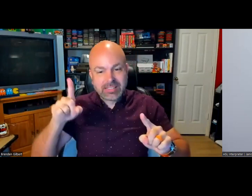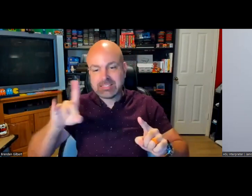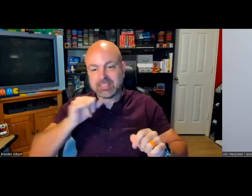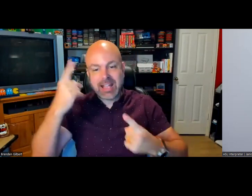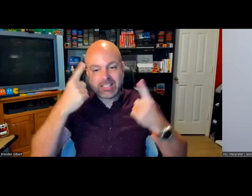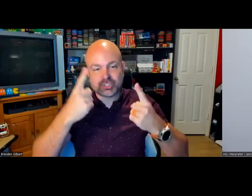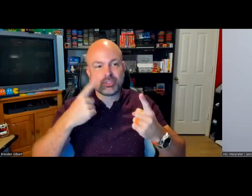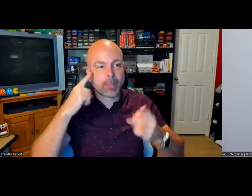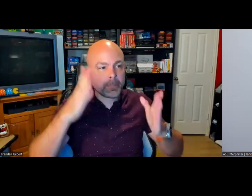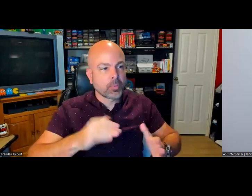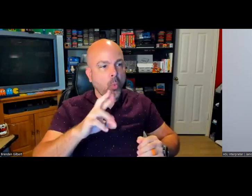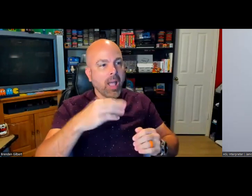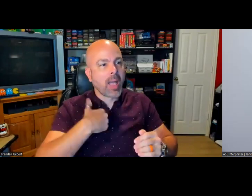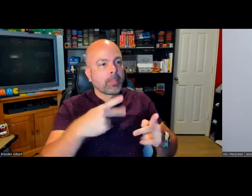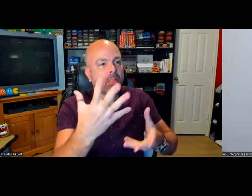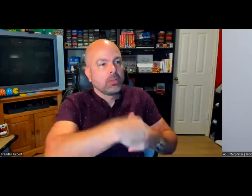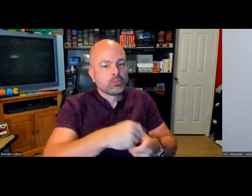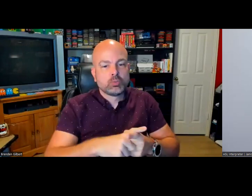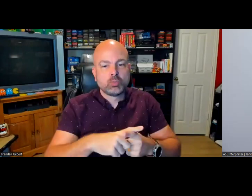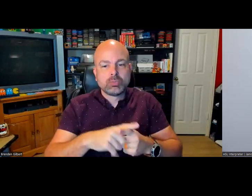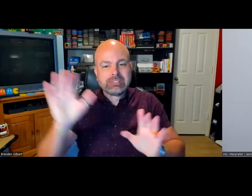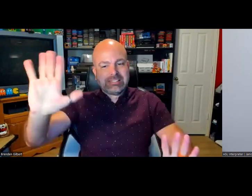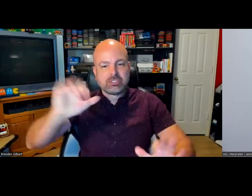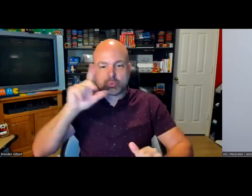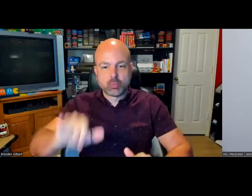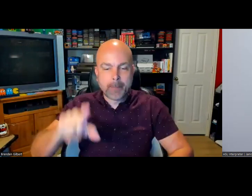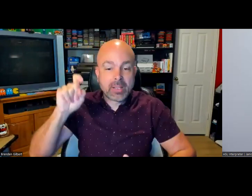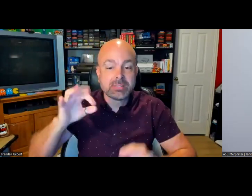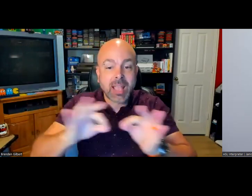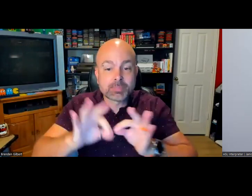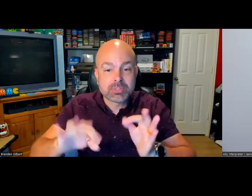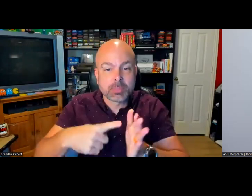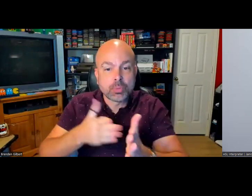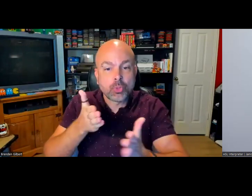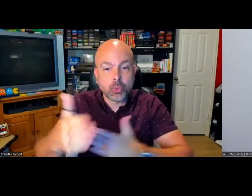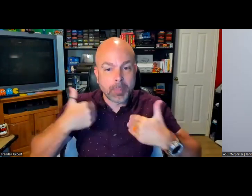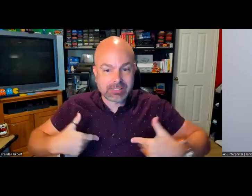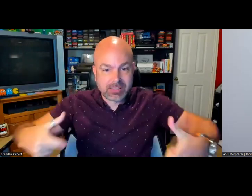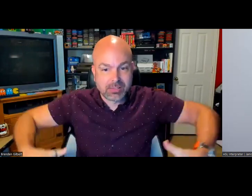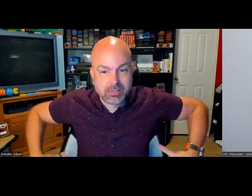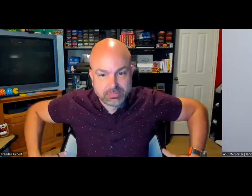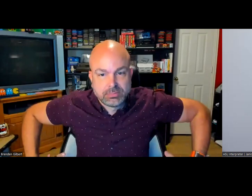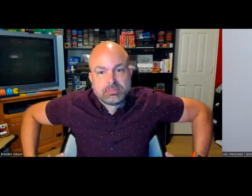captions are cool and great, but they didn't consider a Deaf person or how people would actually use them. The captions